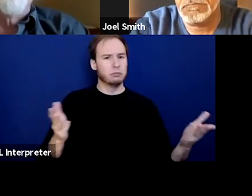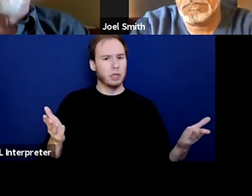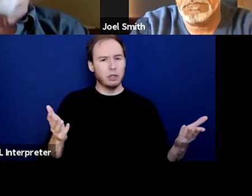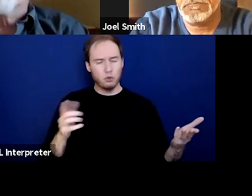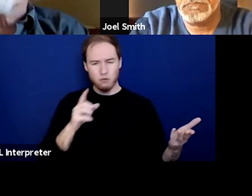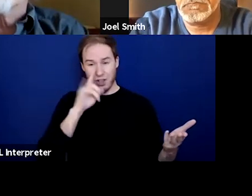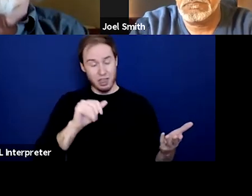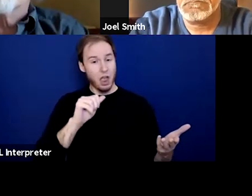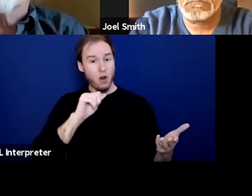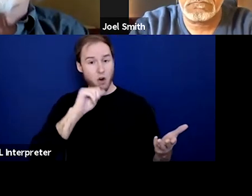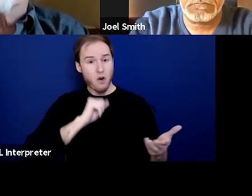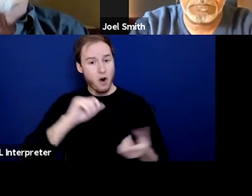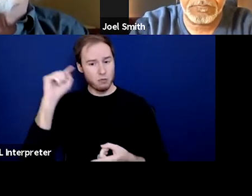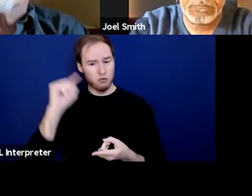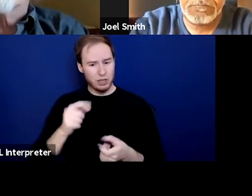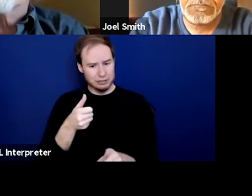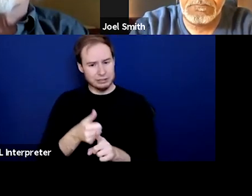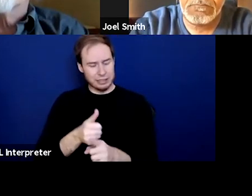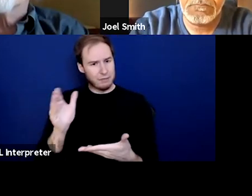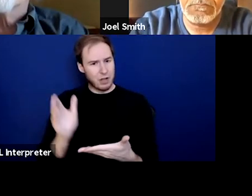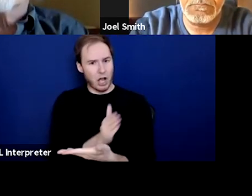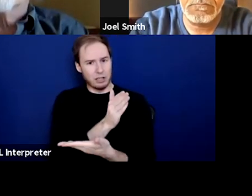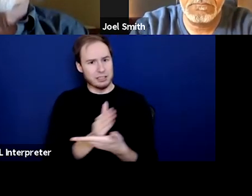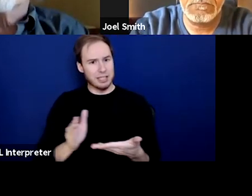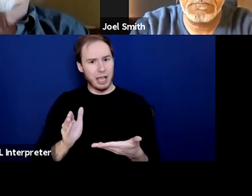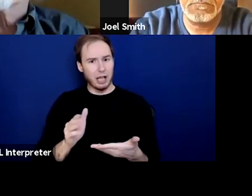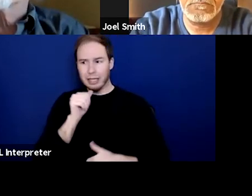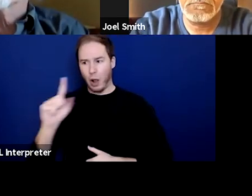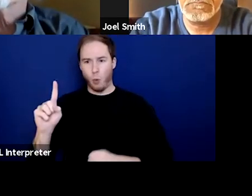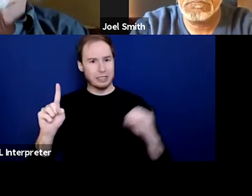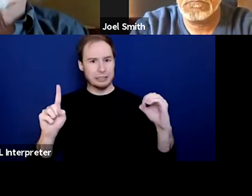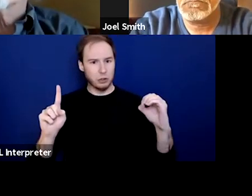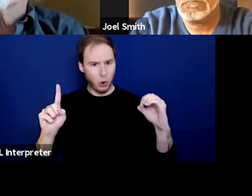I mean, it's sort of a continuum. And I come at harm reduction today